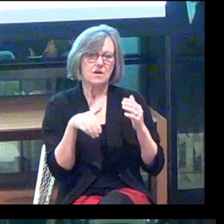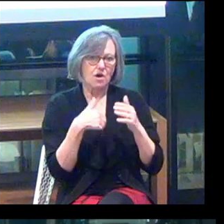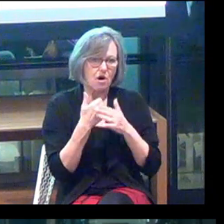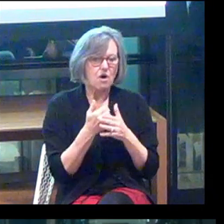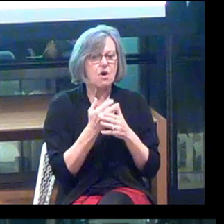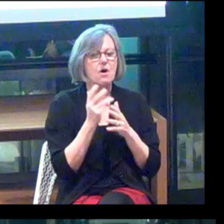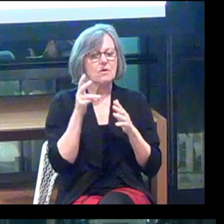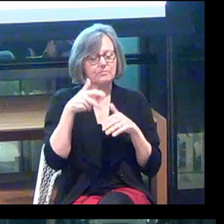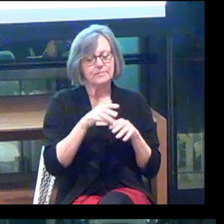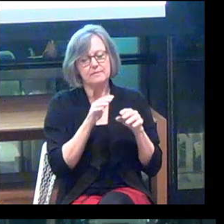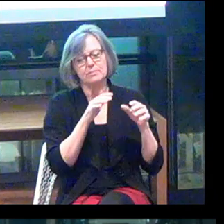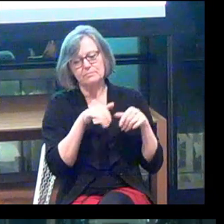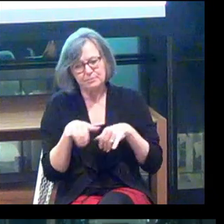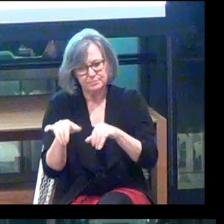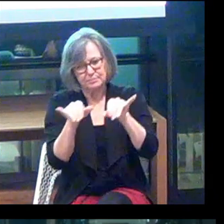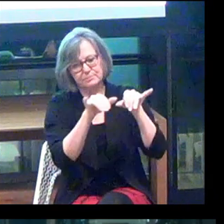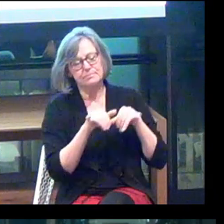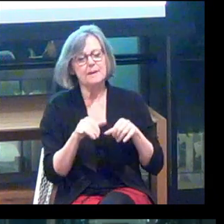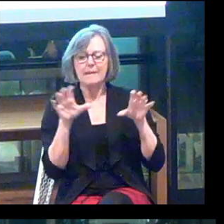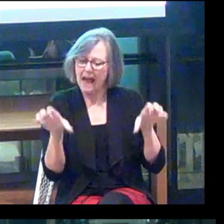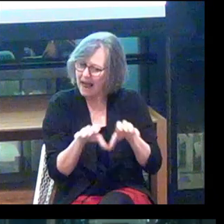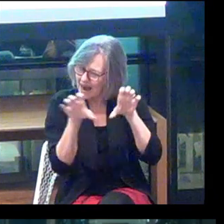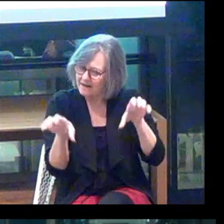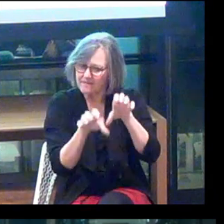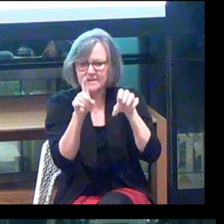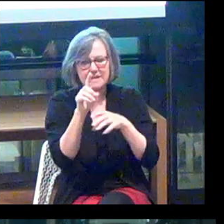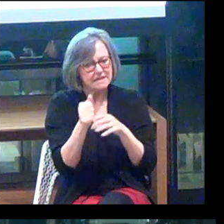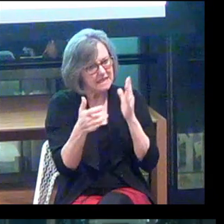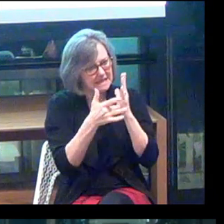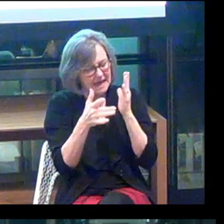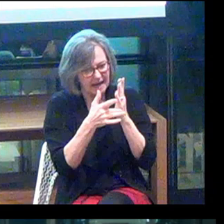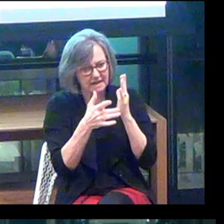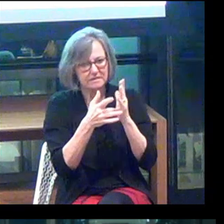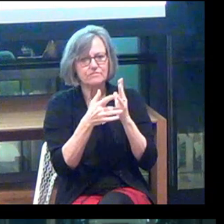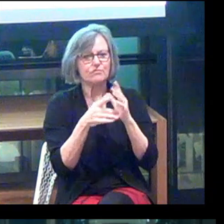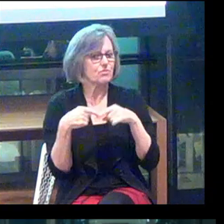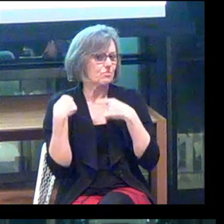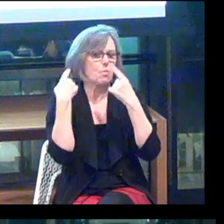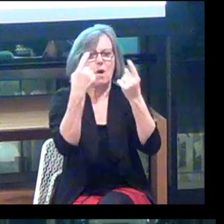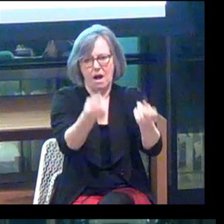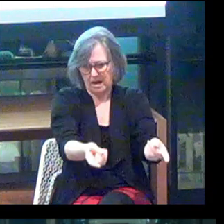A lot of folks have been active within the disability tech ecosystem for a while.